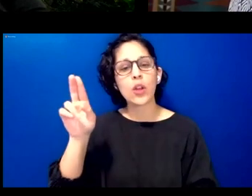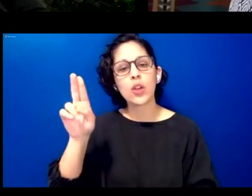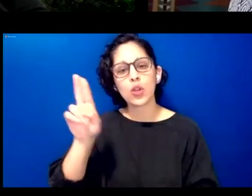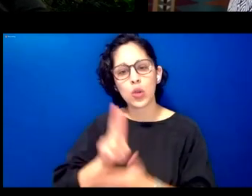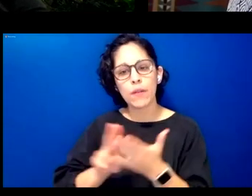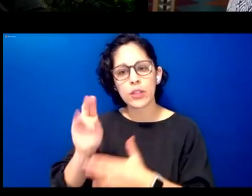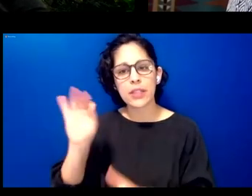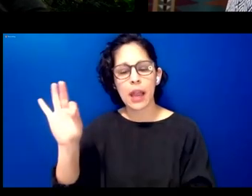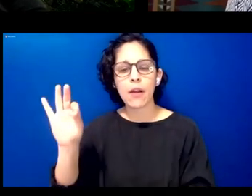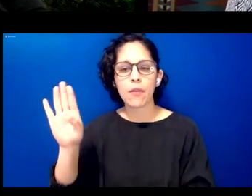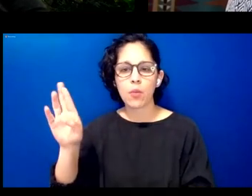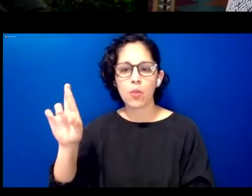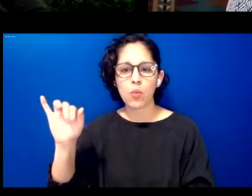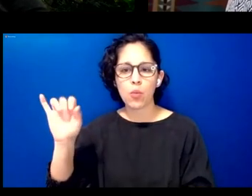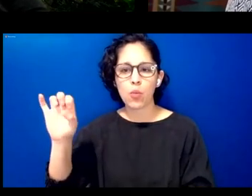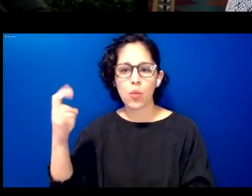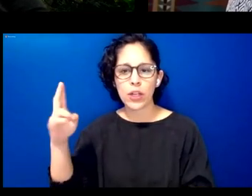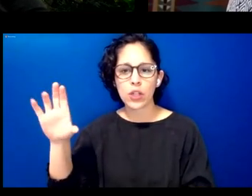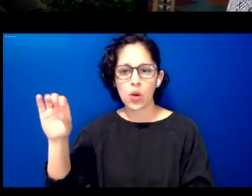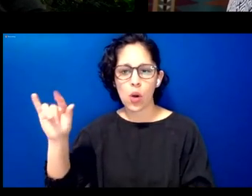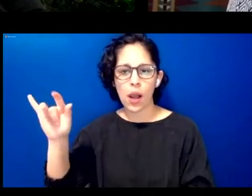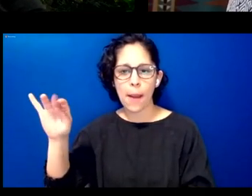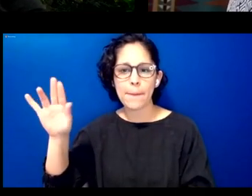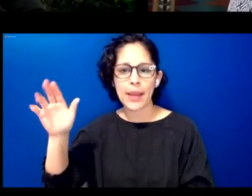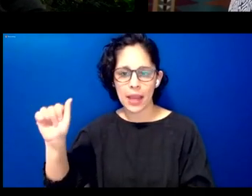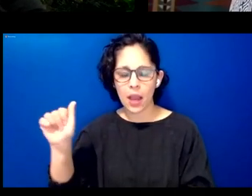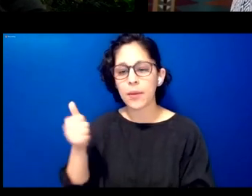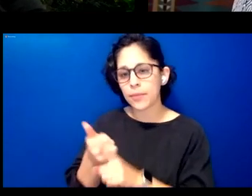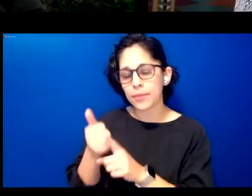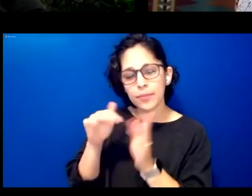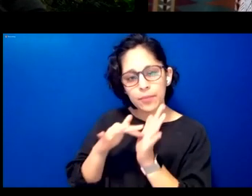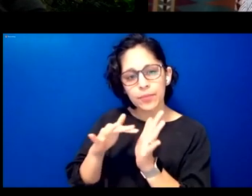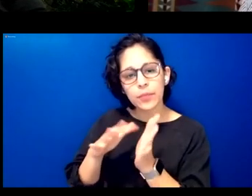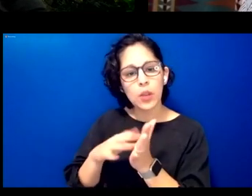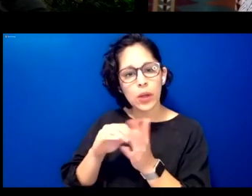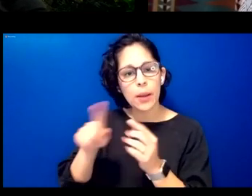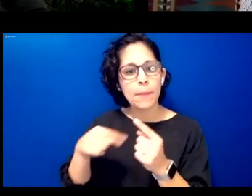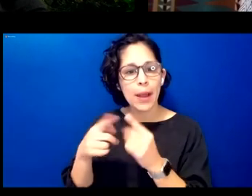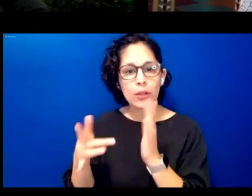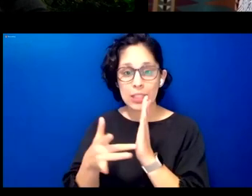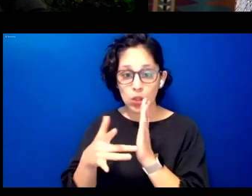her research focuses on indigenous language learning through digital and emerging technologies